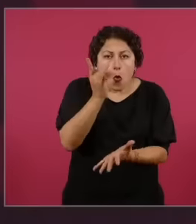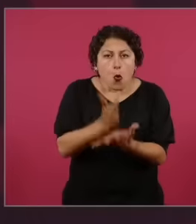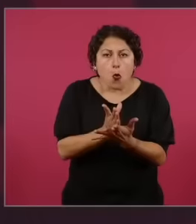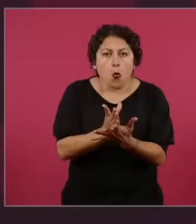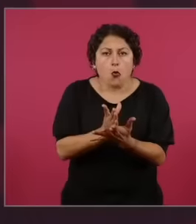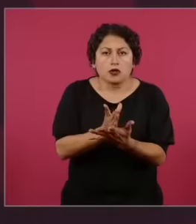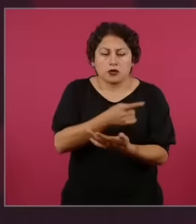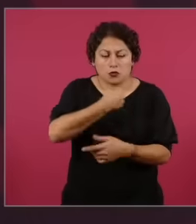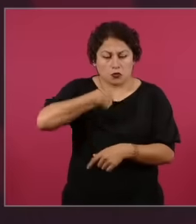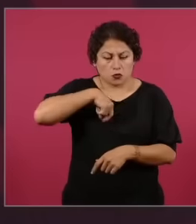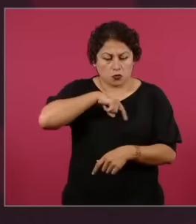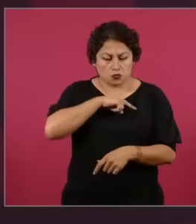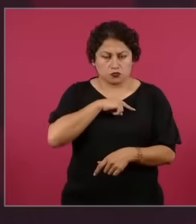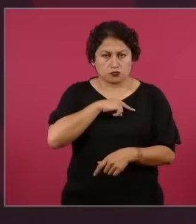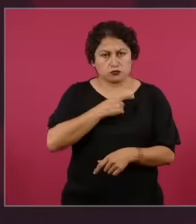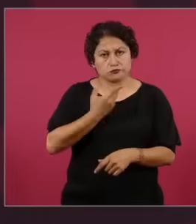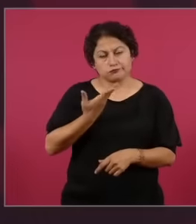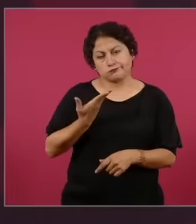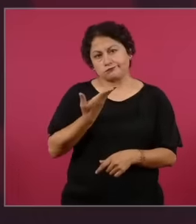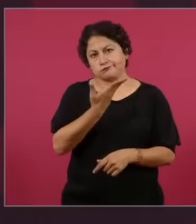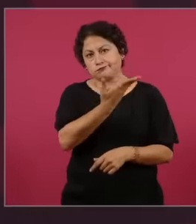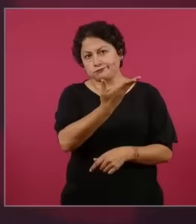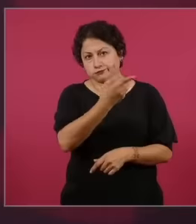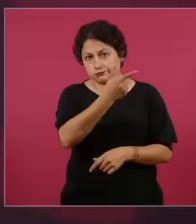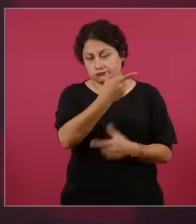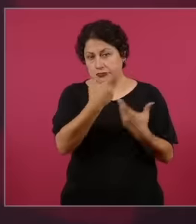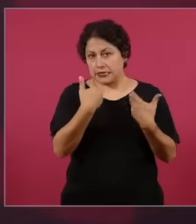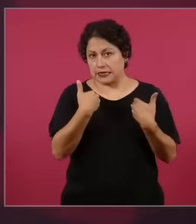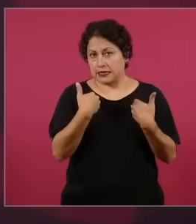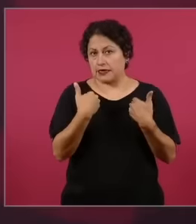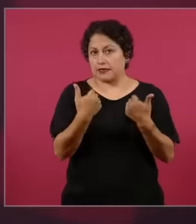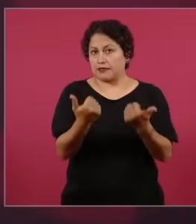this was